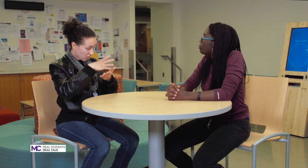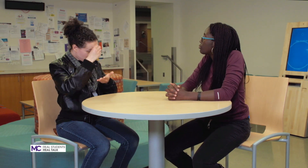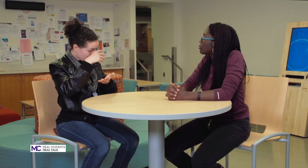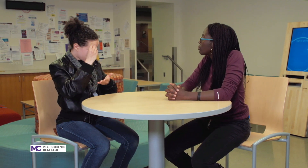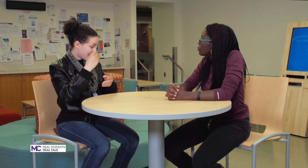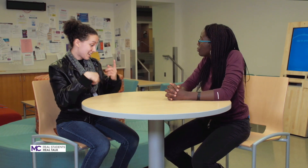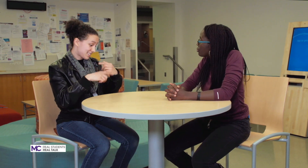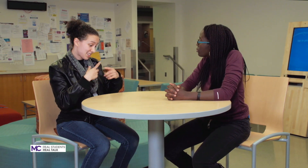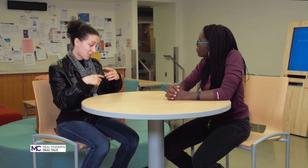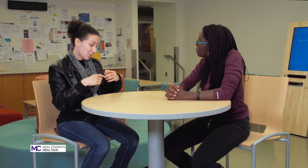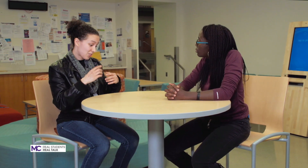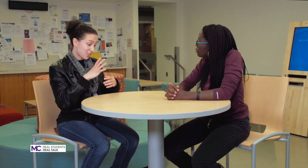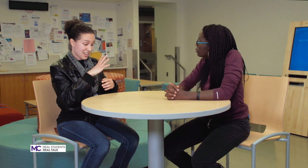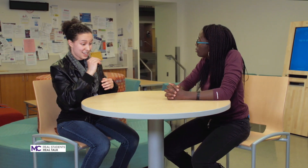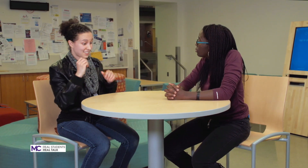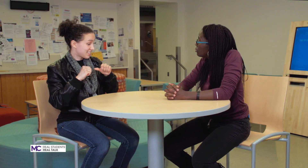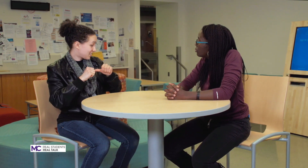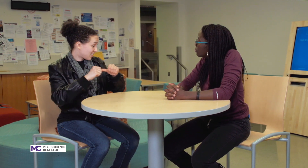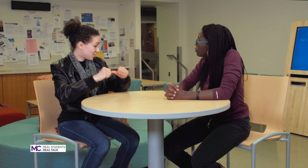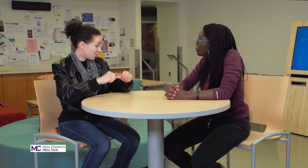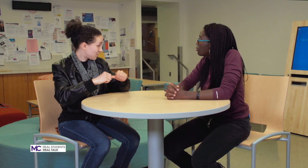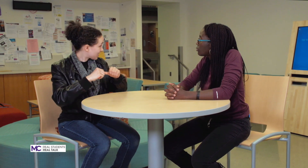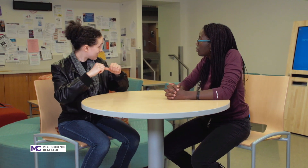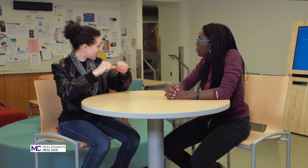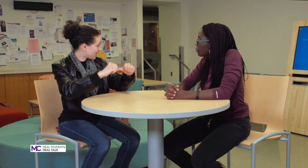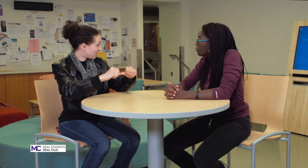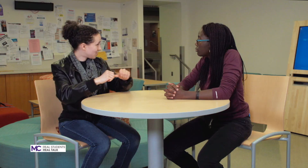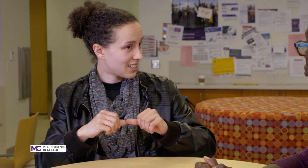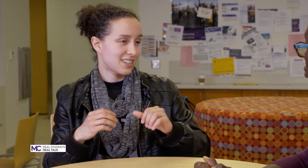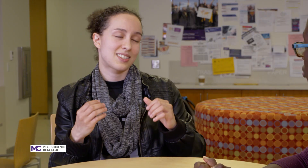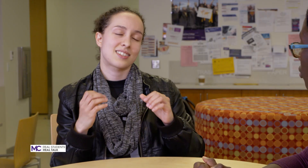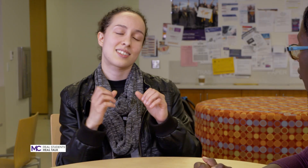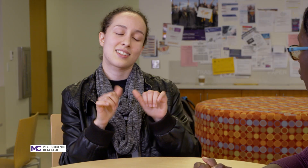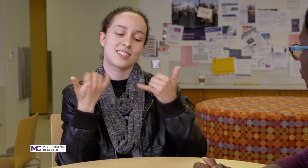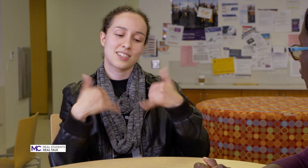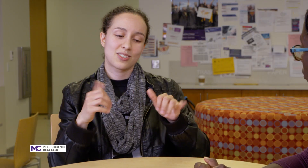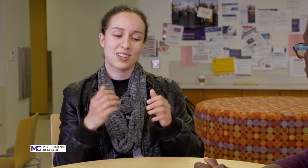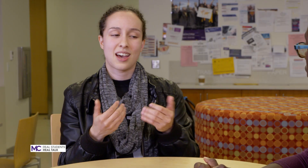ASL and continued continued I still have